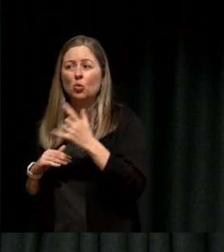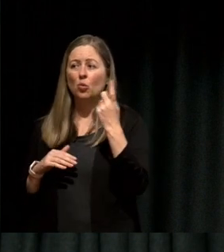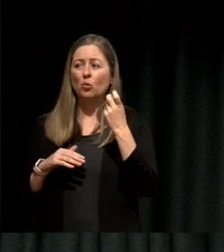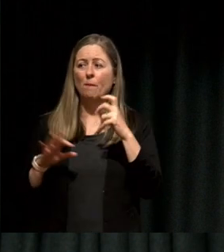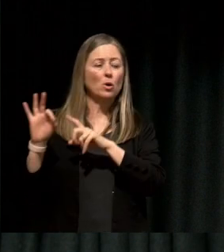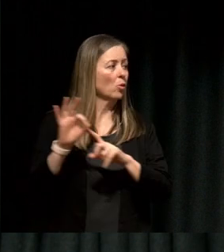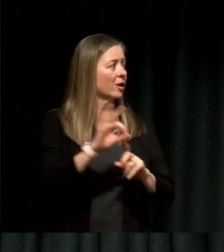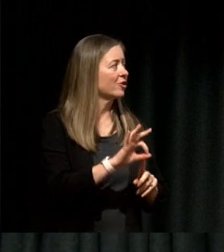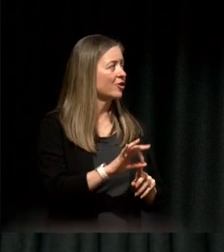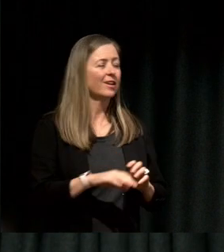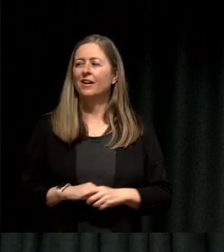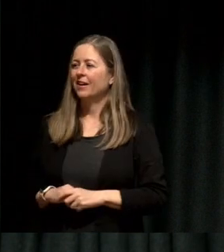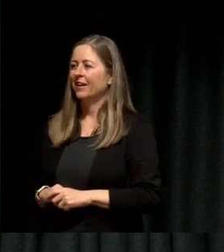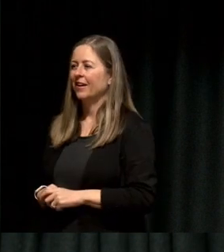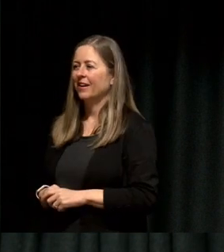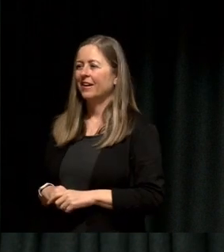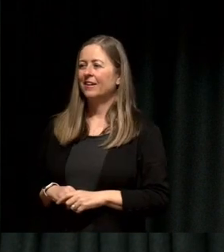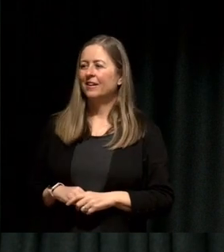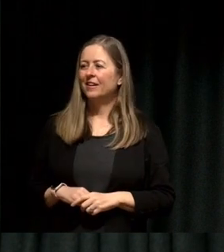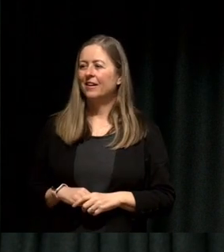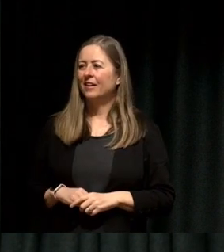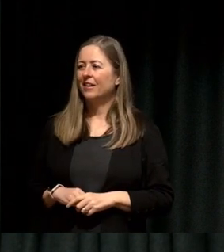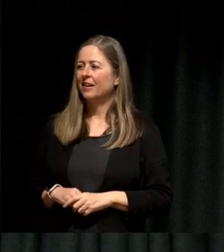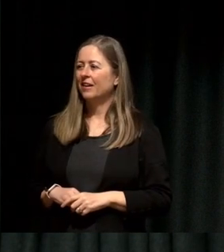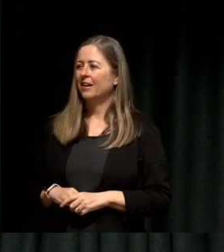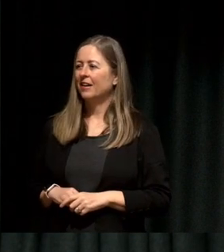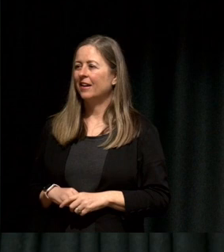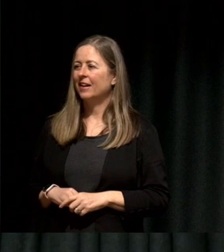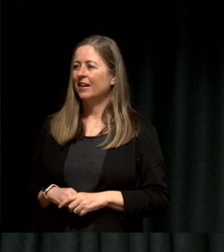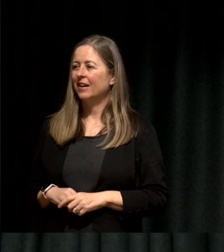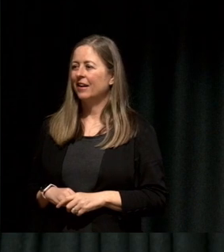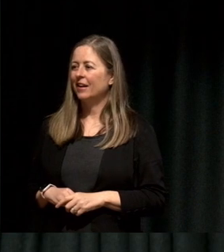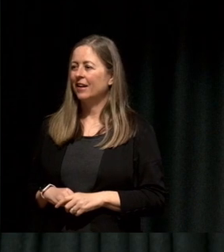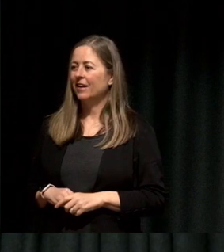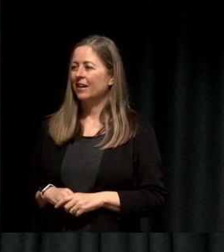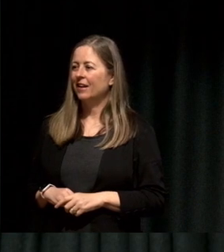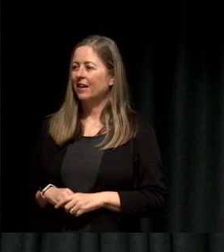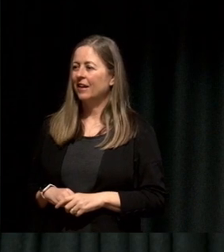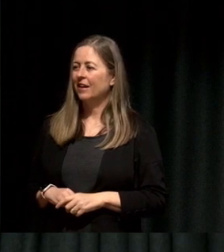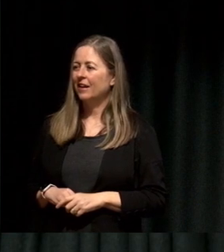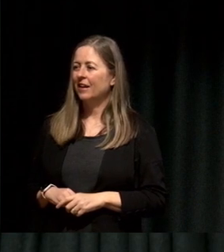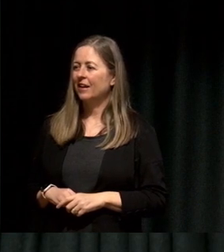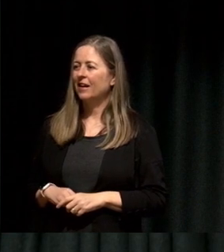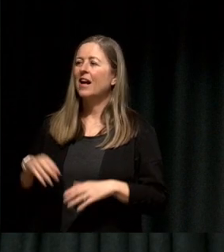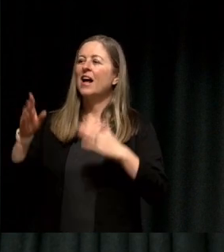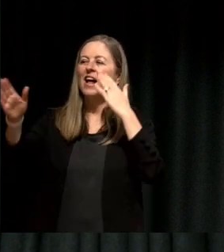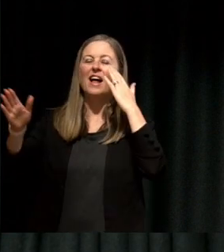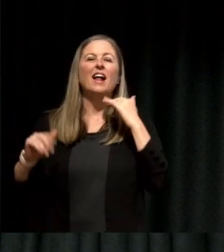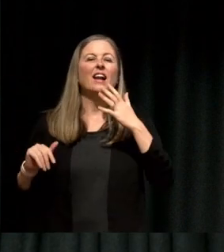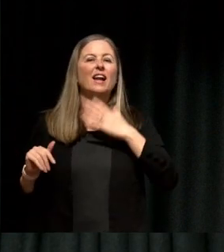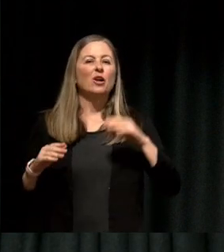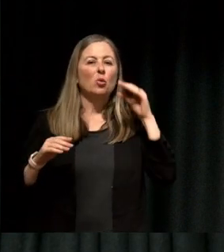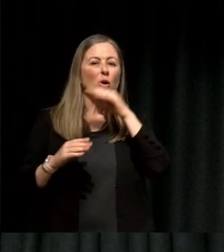Michael: Would you like to ask a question